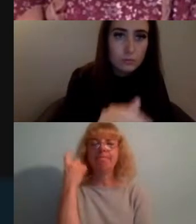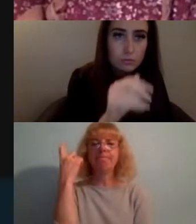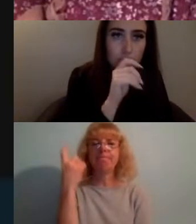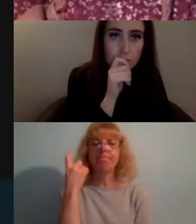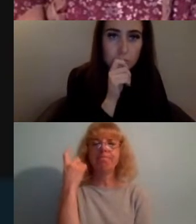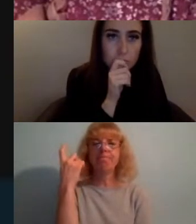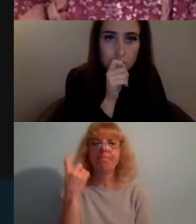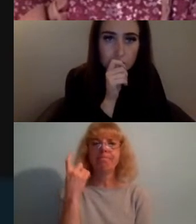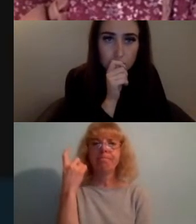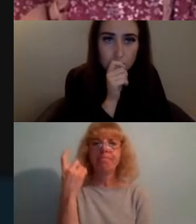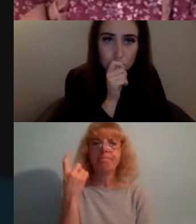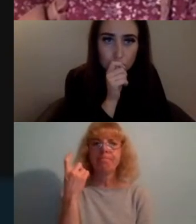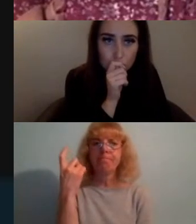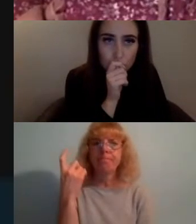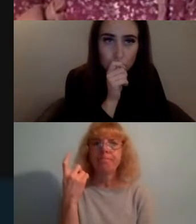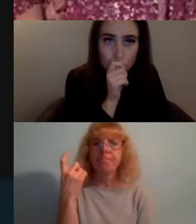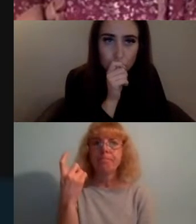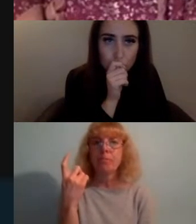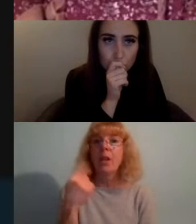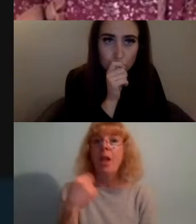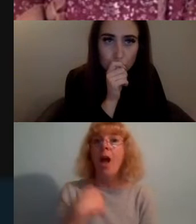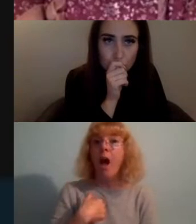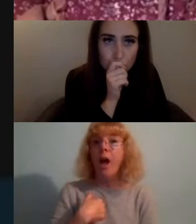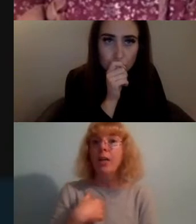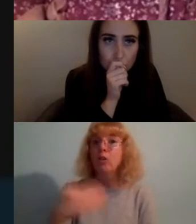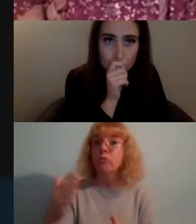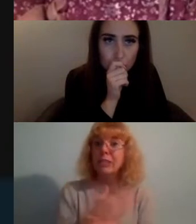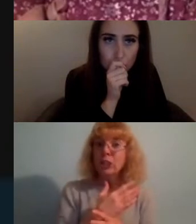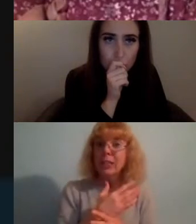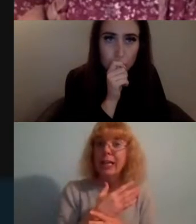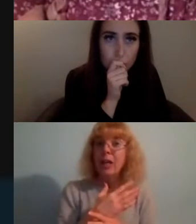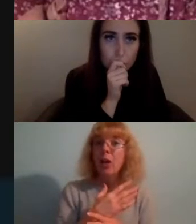as somebody who is originally from Hong Kong but living in the UK i'm going to